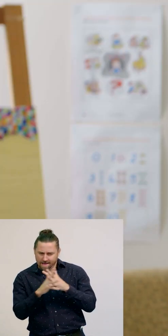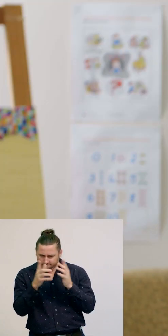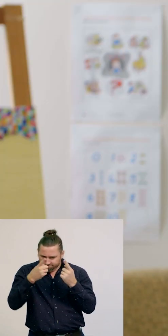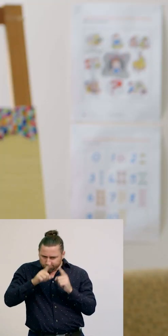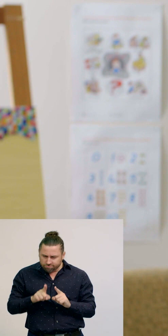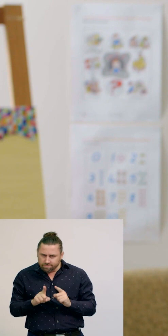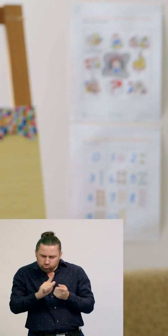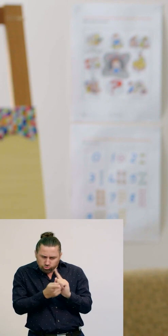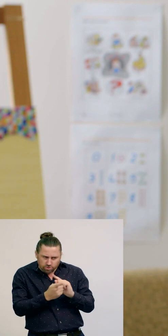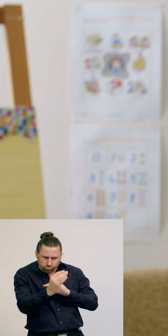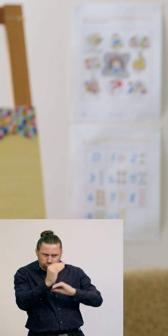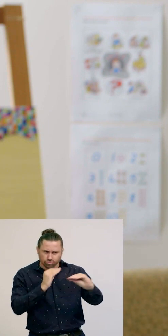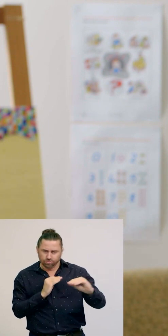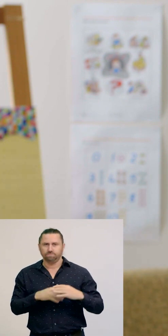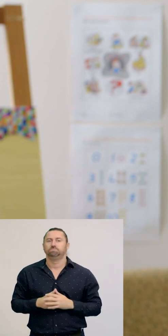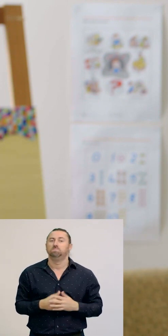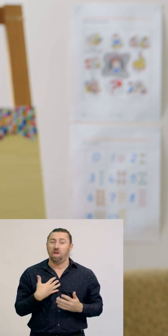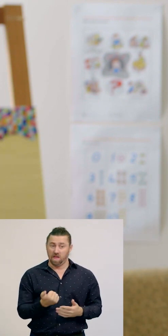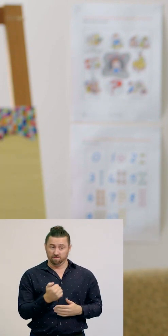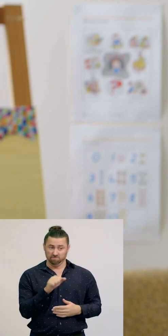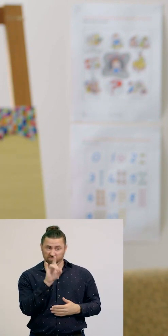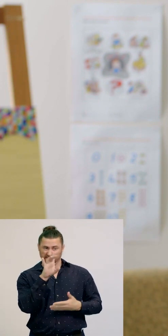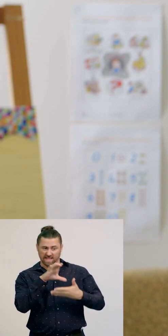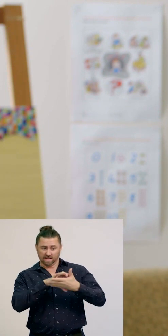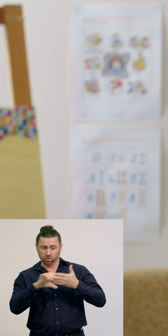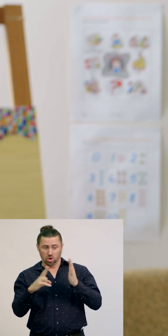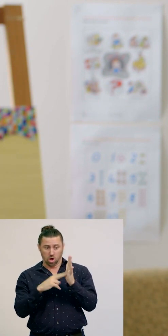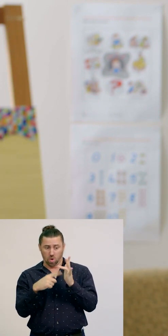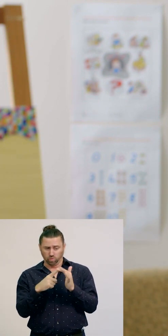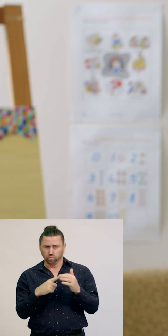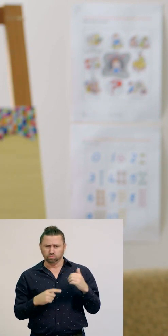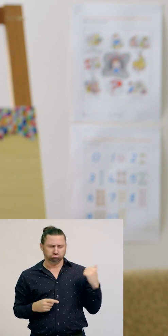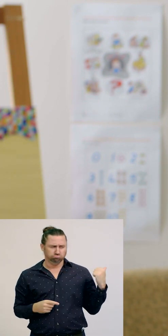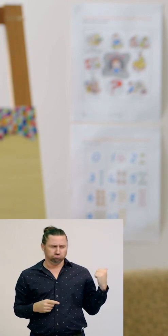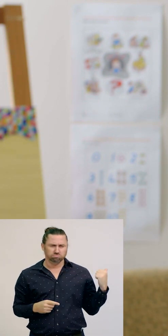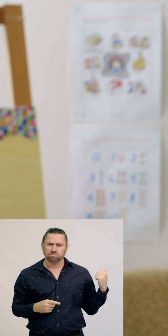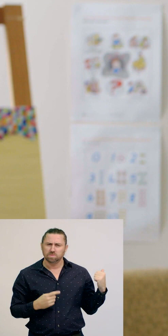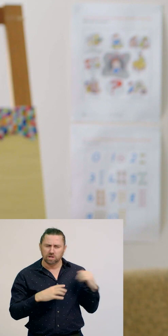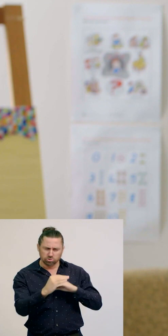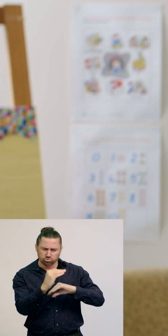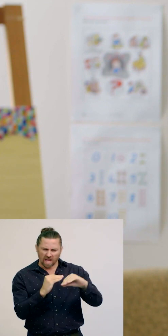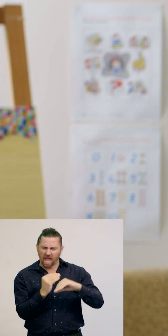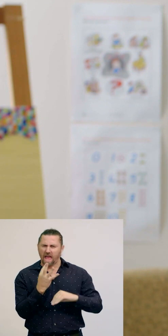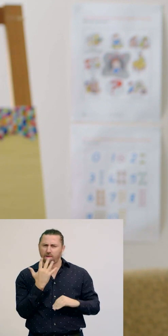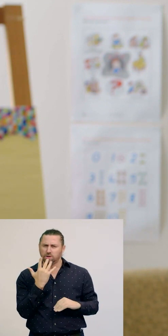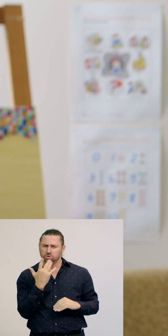If I buy this doll with a $10 note, how much change will I get?